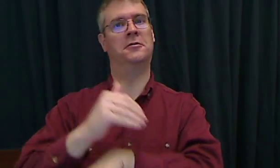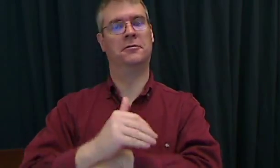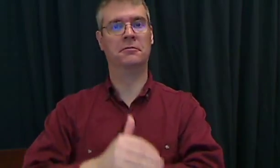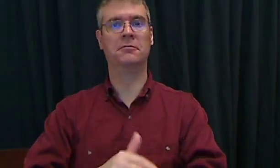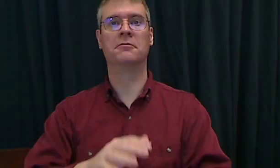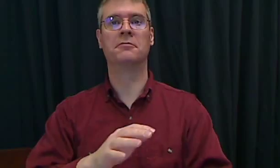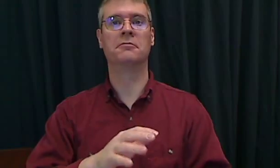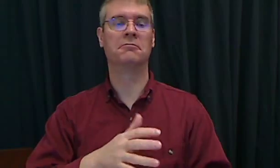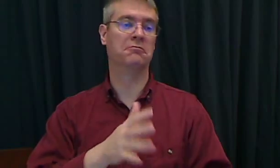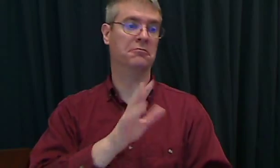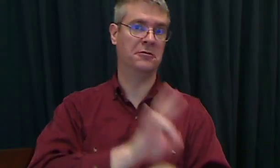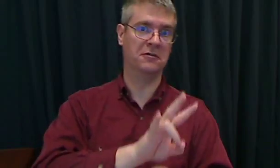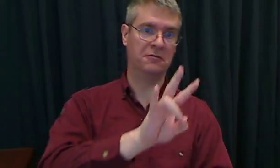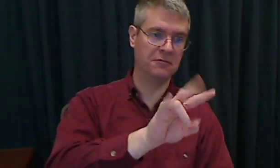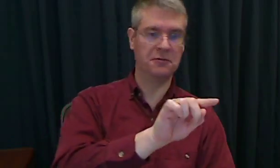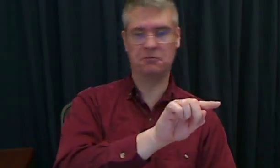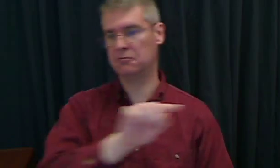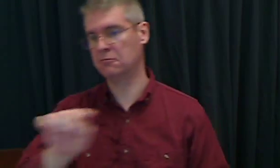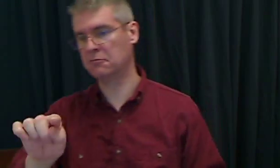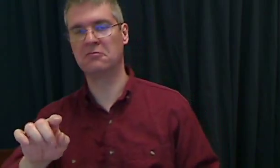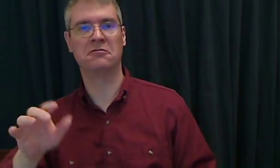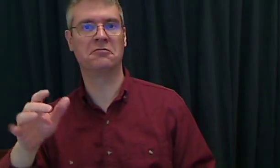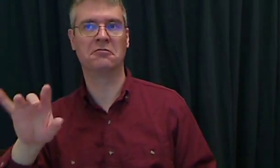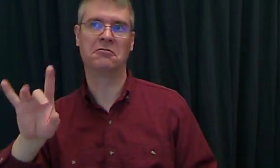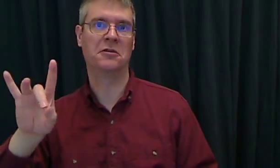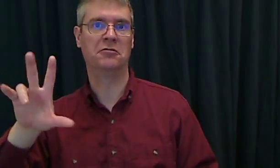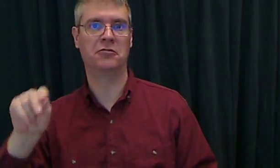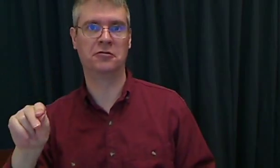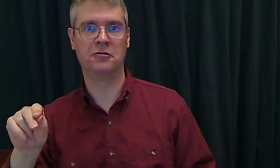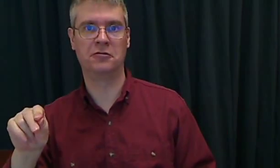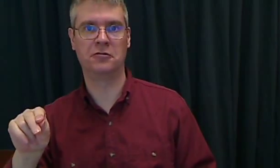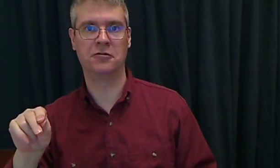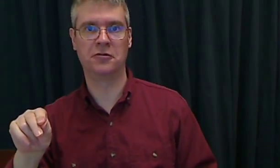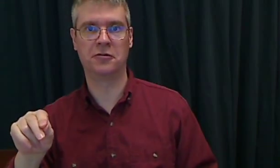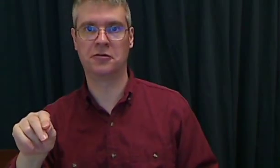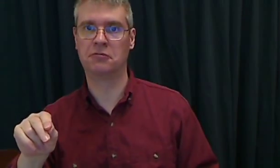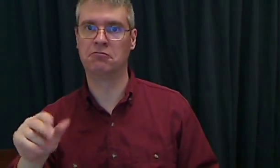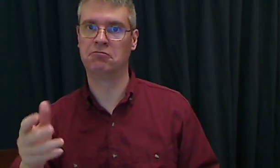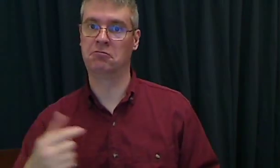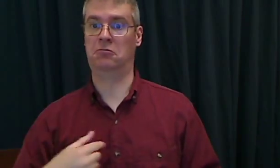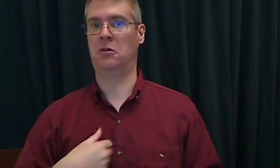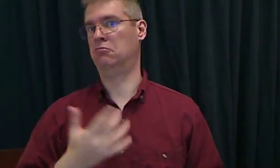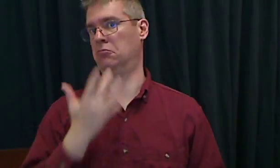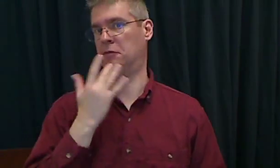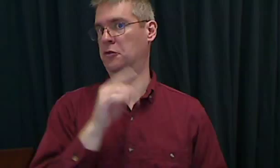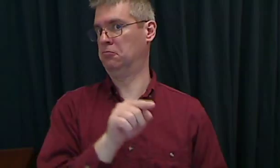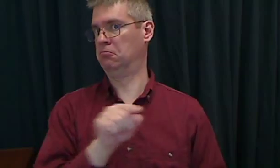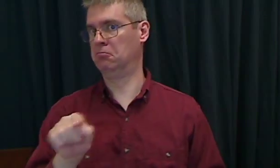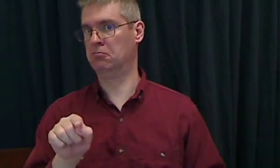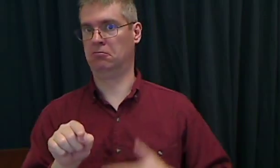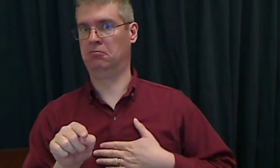"The movie is from 7-8:30 at night." I prefer to include this sign.